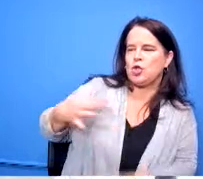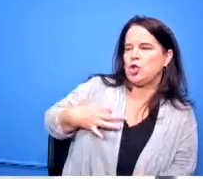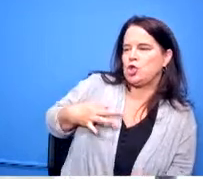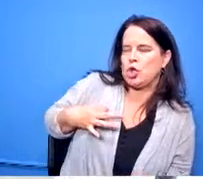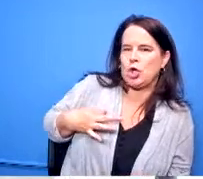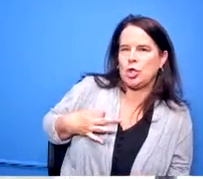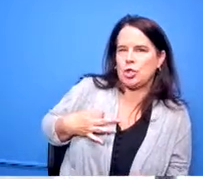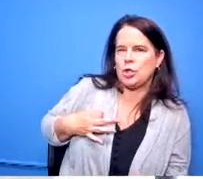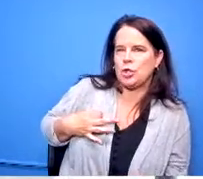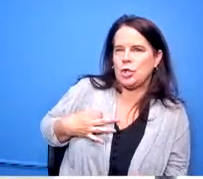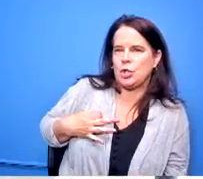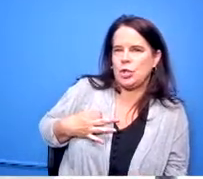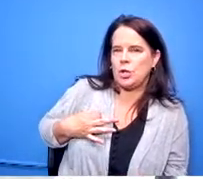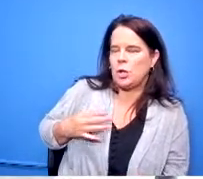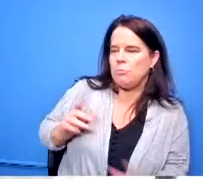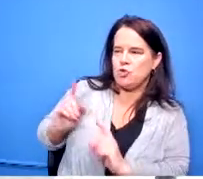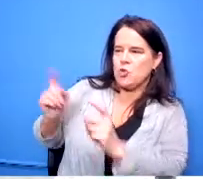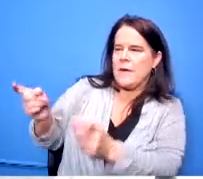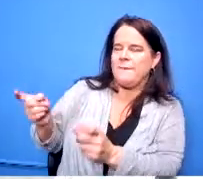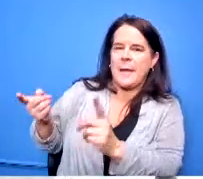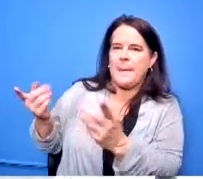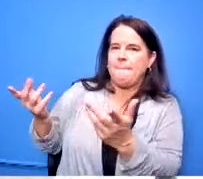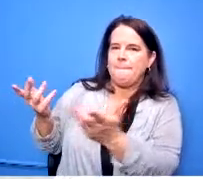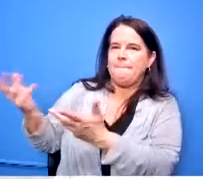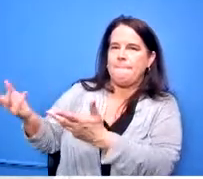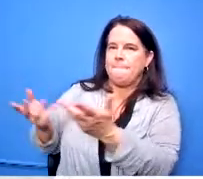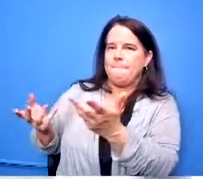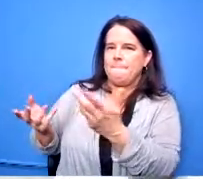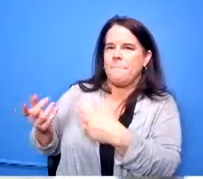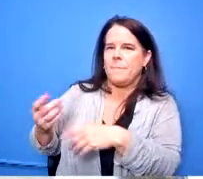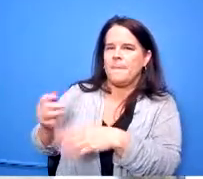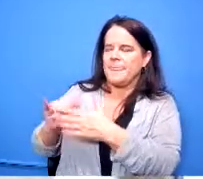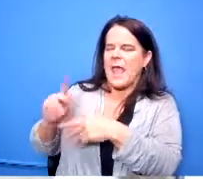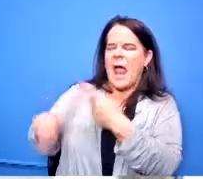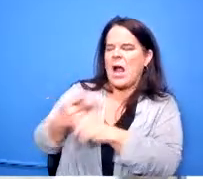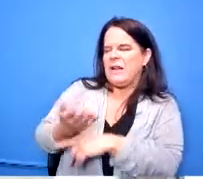you give you know you give them uh to people it's that it's that kind of thing that that was done